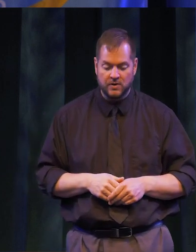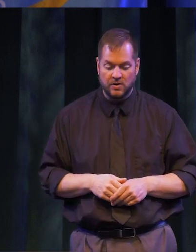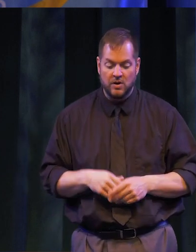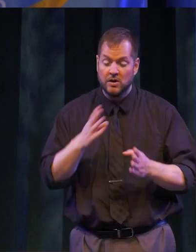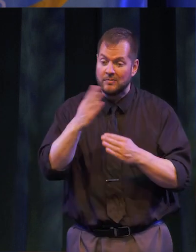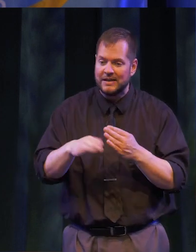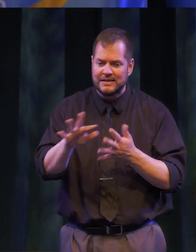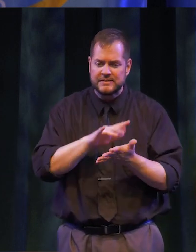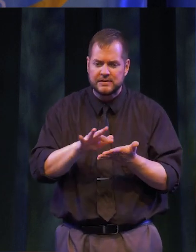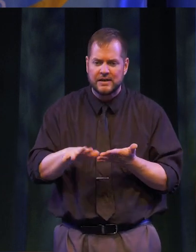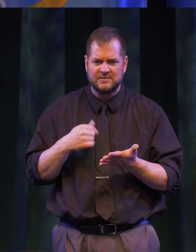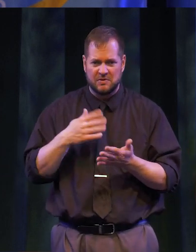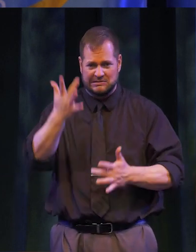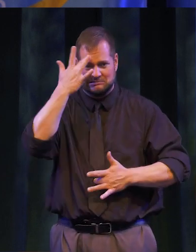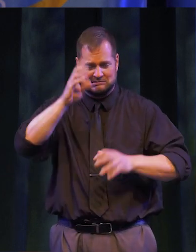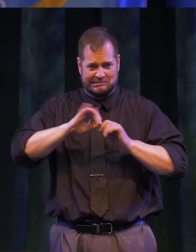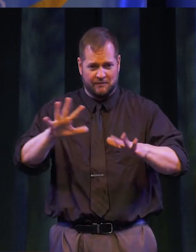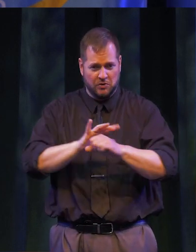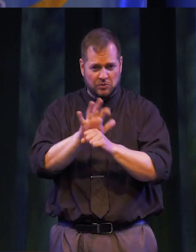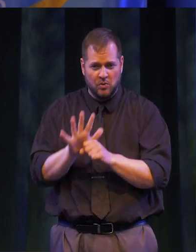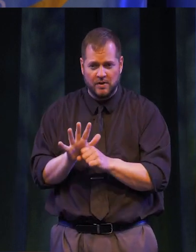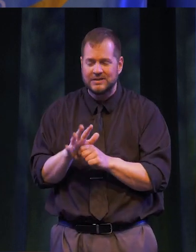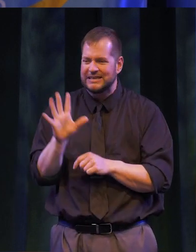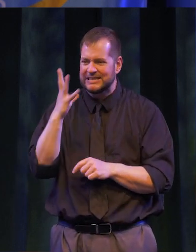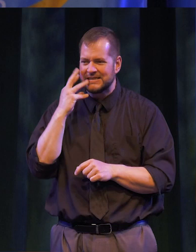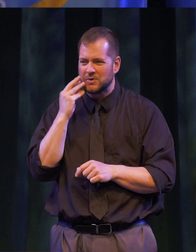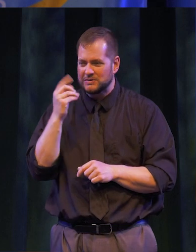COMPLETING YOUR STUDIES DURING THE OUTBREAK OF THE CORONAVIRUS IS AN EXPERIENCE THAT YOU